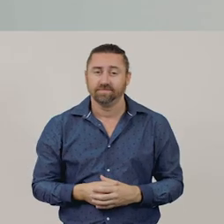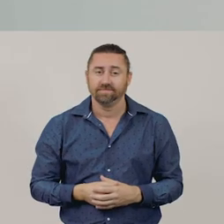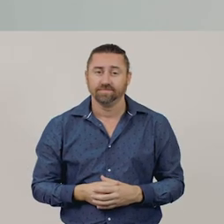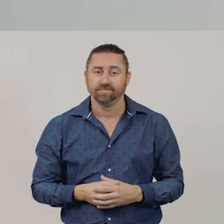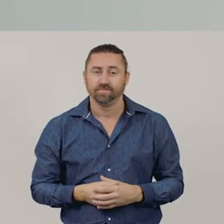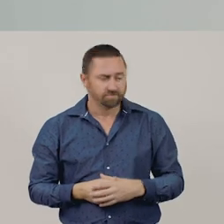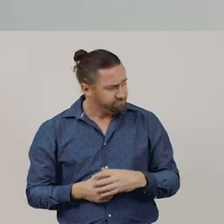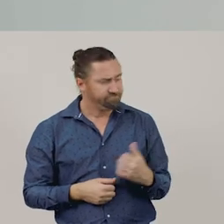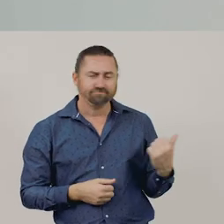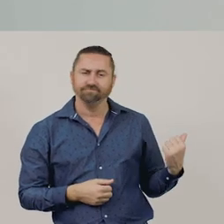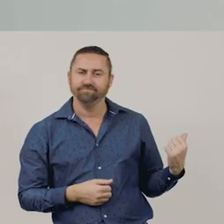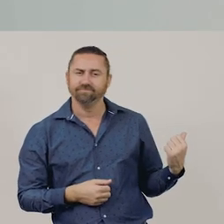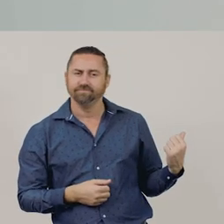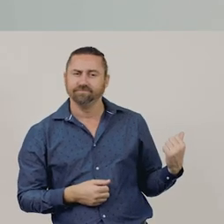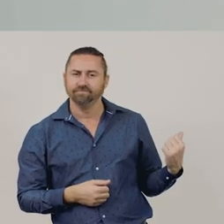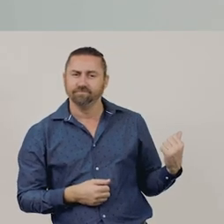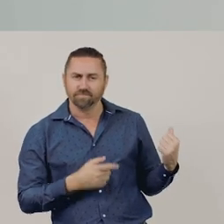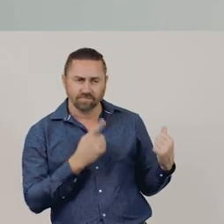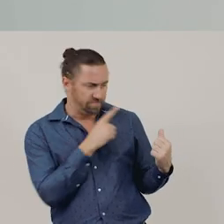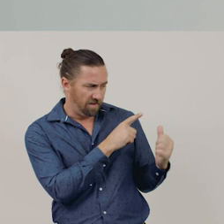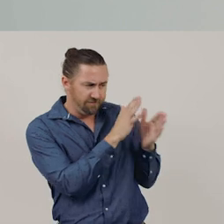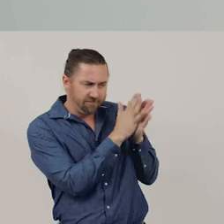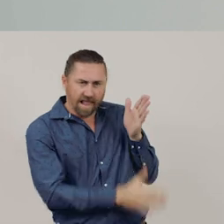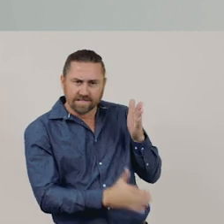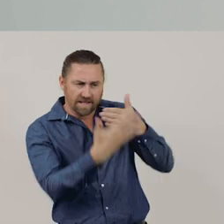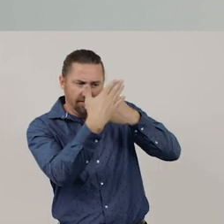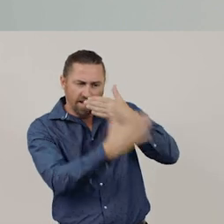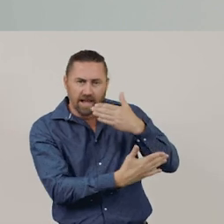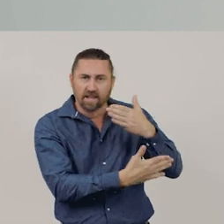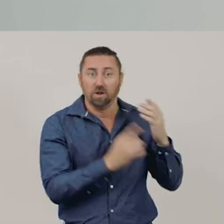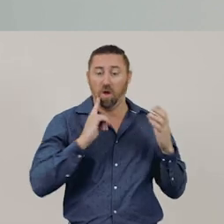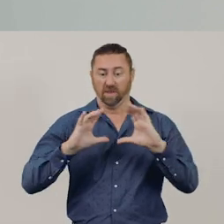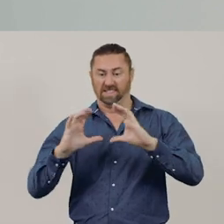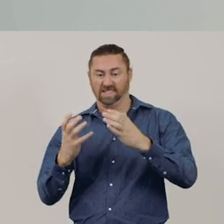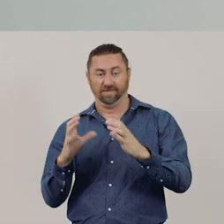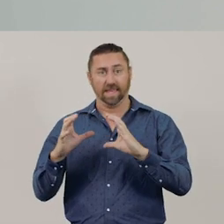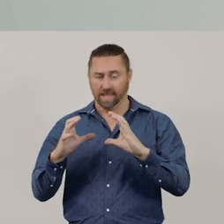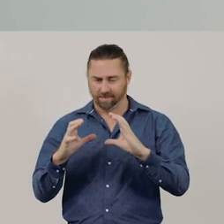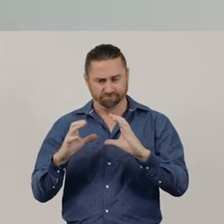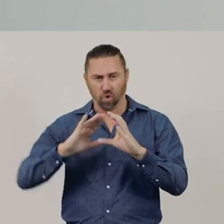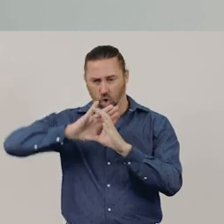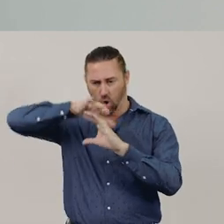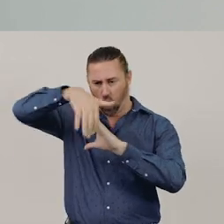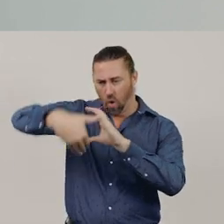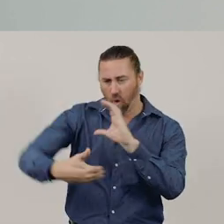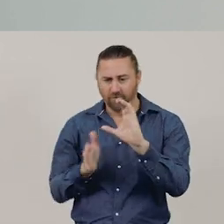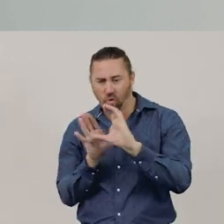These objects only have flat surfaces. This sphere only has a curved surface.